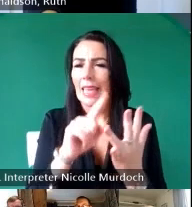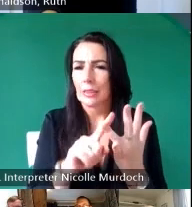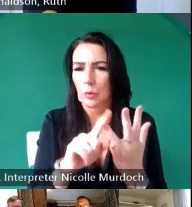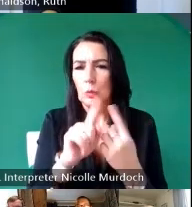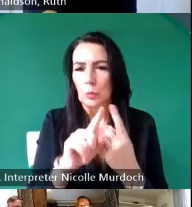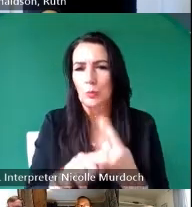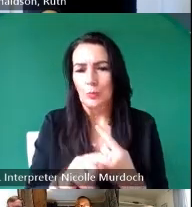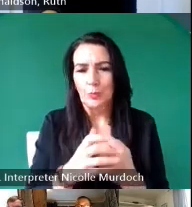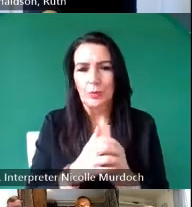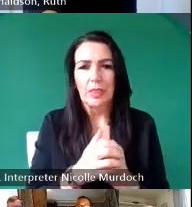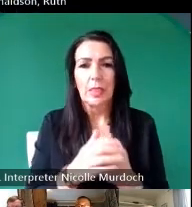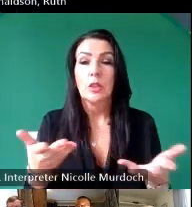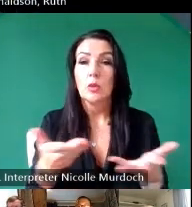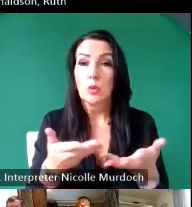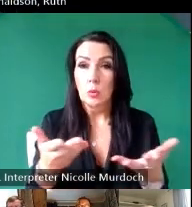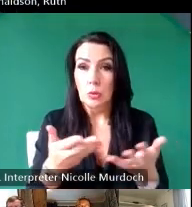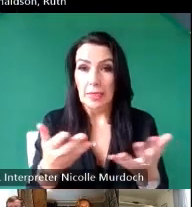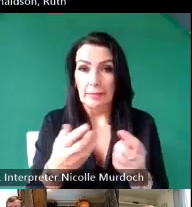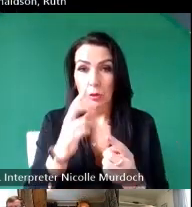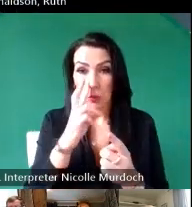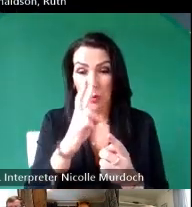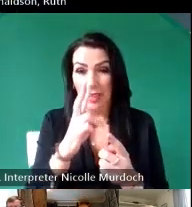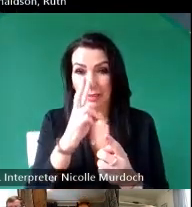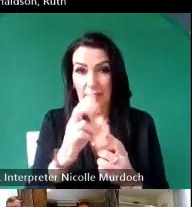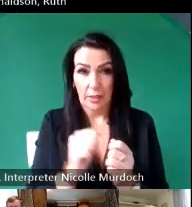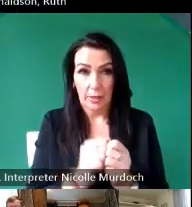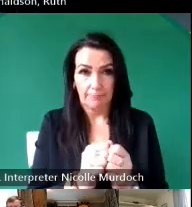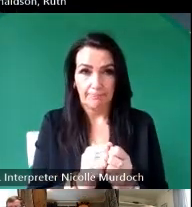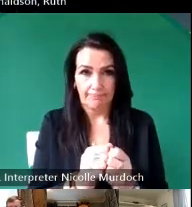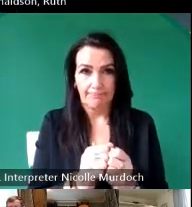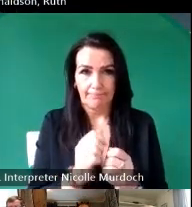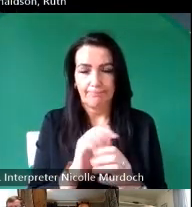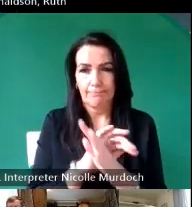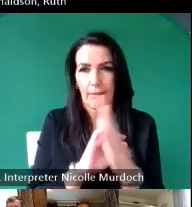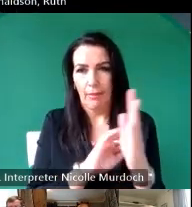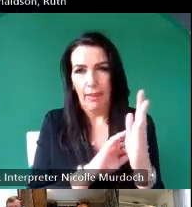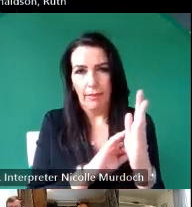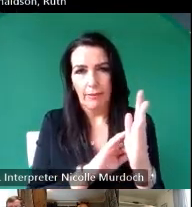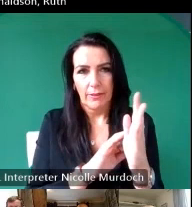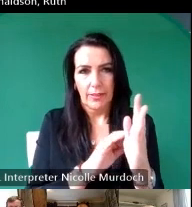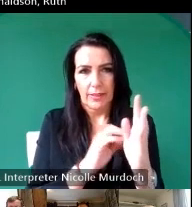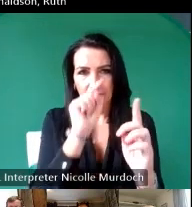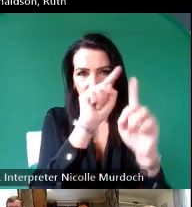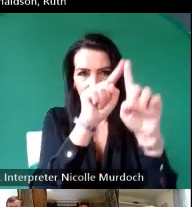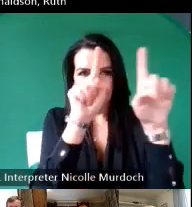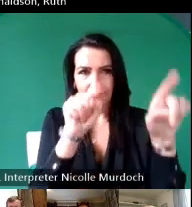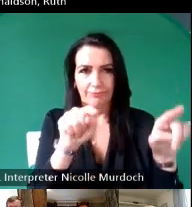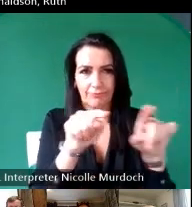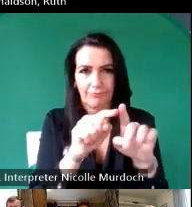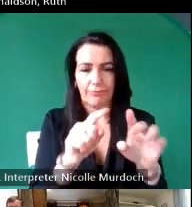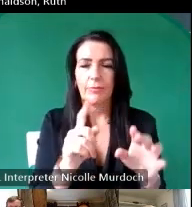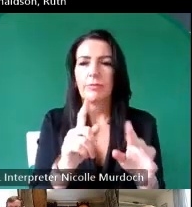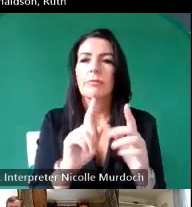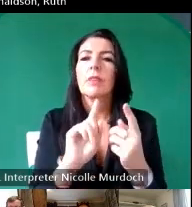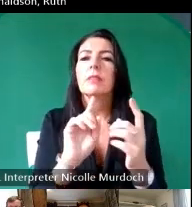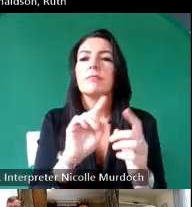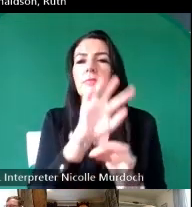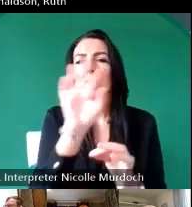you will see on the left hand top left hand of your sidos Q&As as well okay so as the day